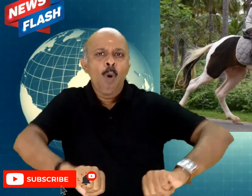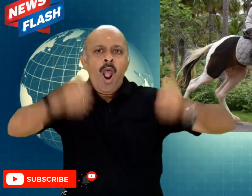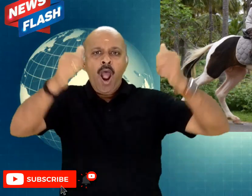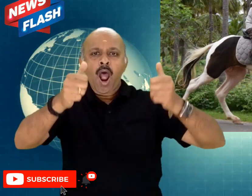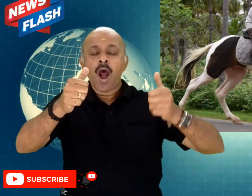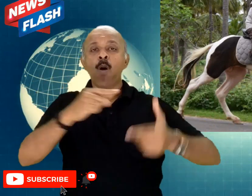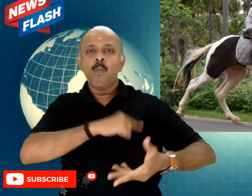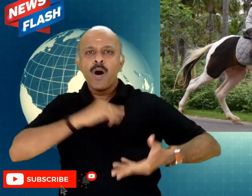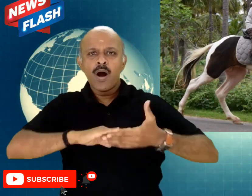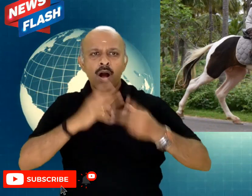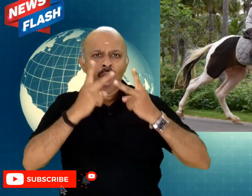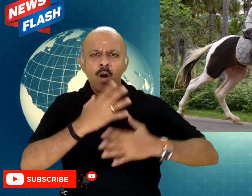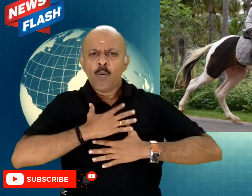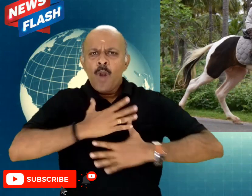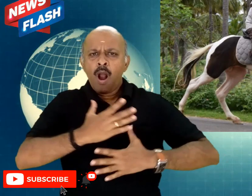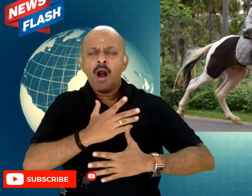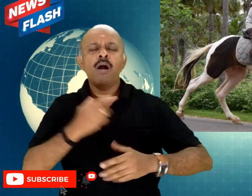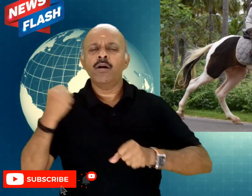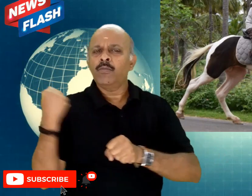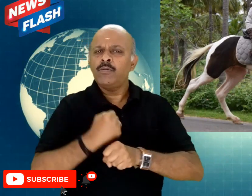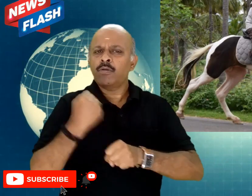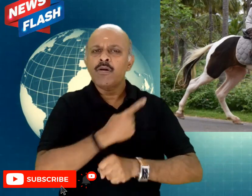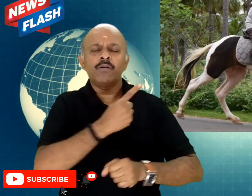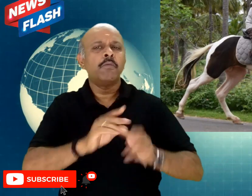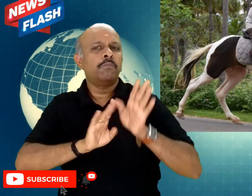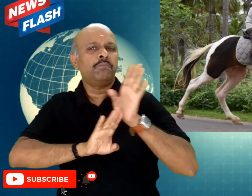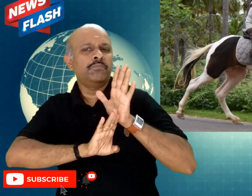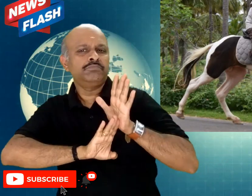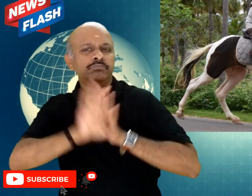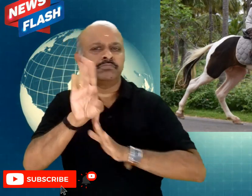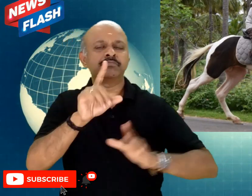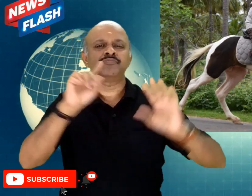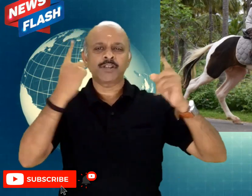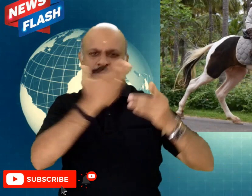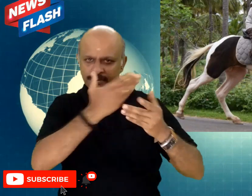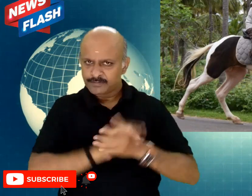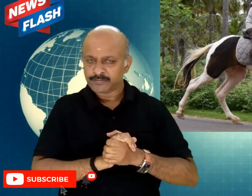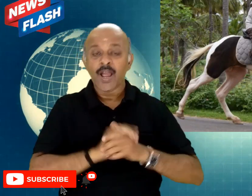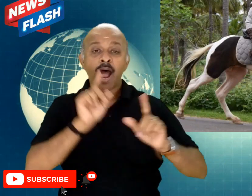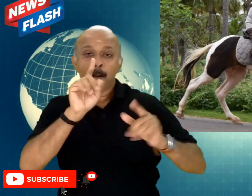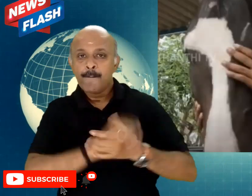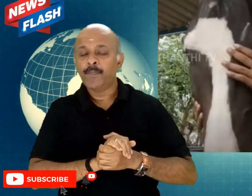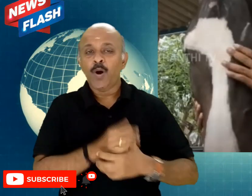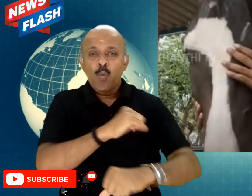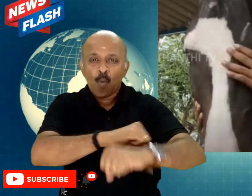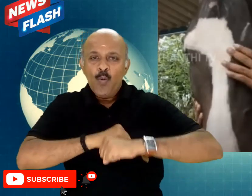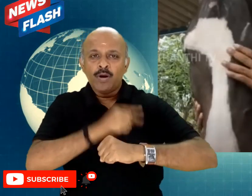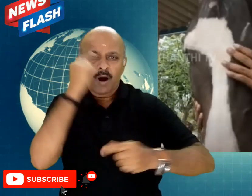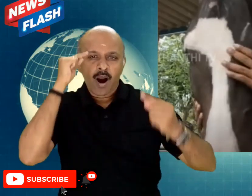when he was five years old and they were shocked to see him ride in such a young age